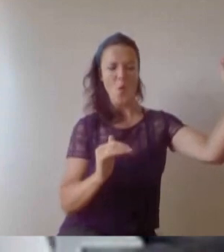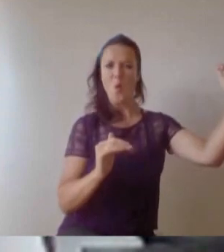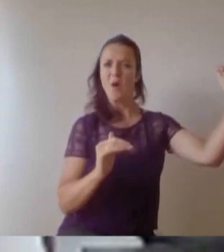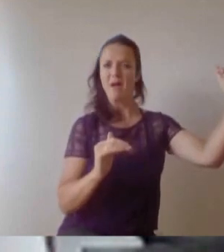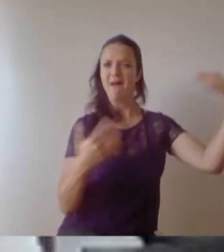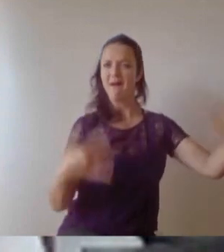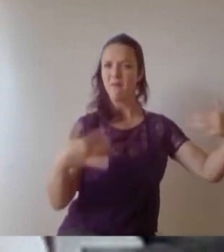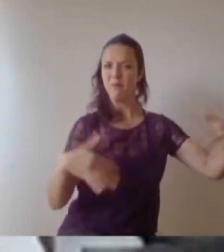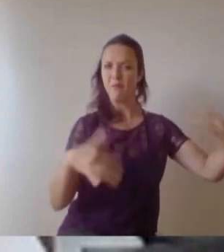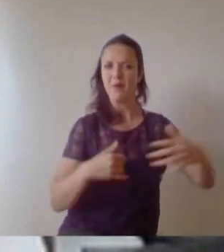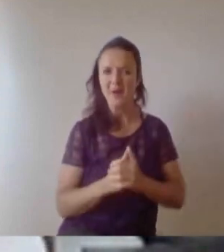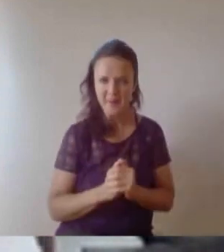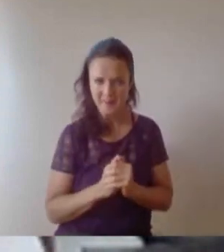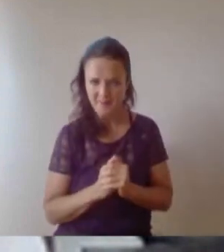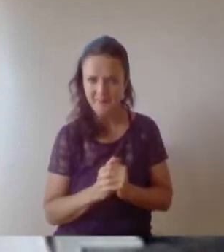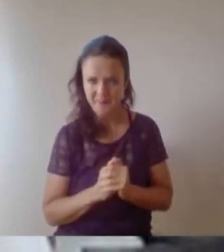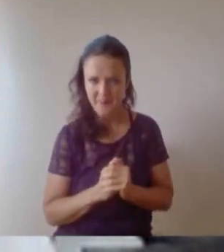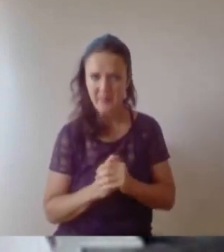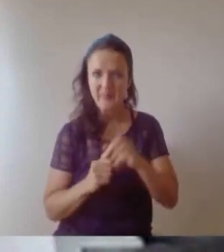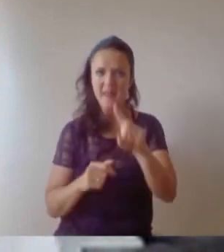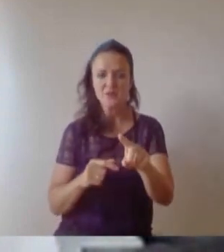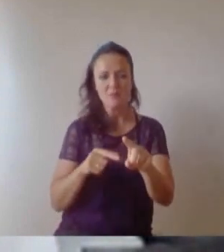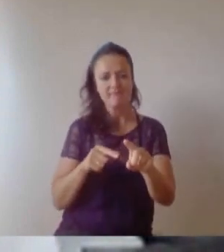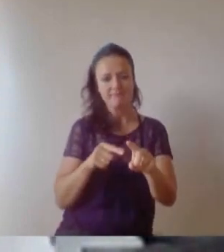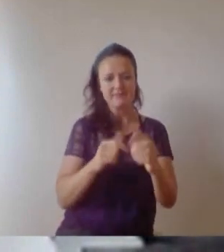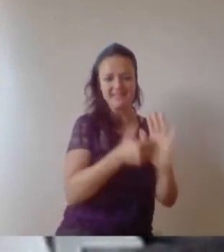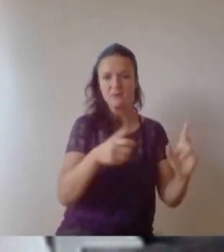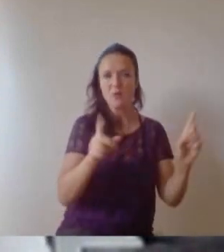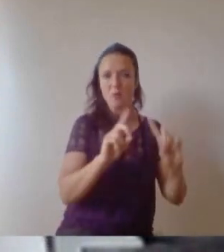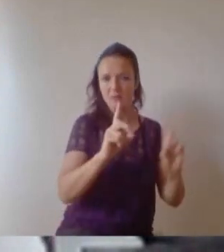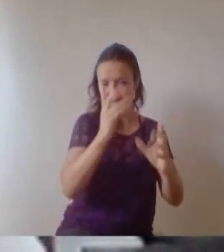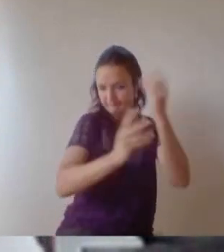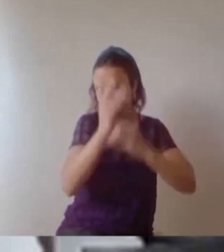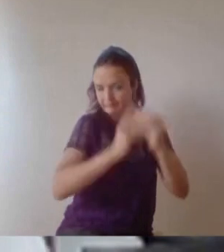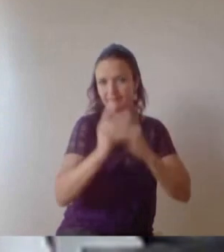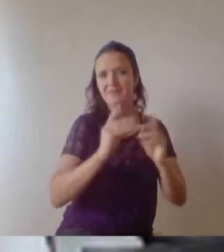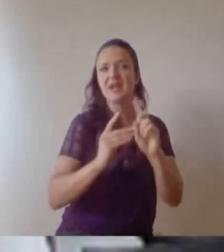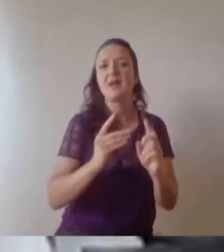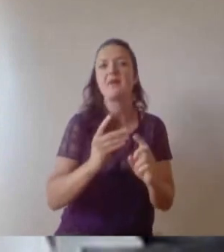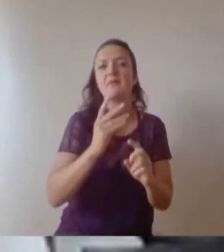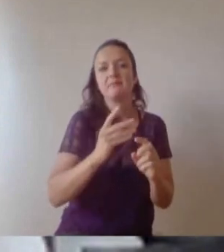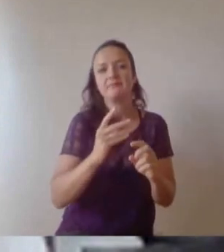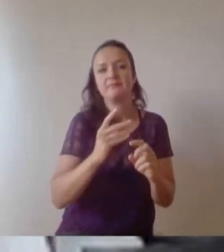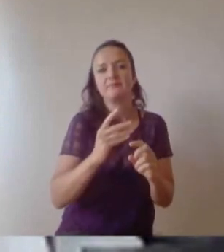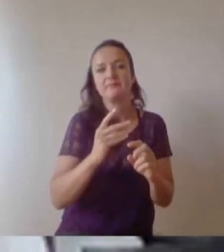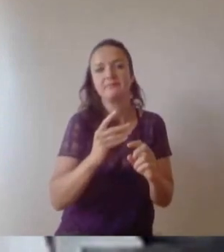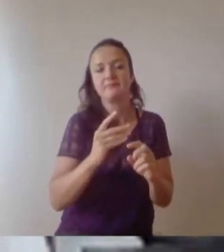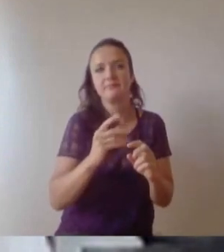you're used to independent thinking. Bristol's courses are tough, I don't think we should sugarcoat that. Sometimes in the moment you might get